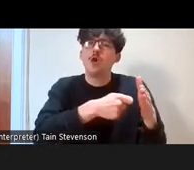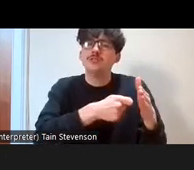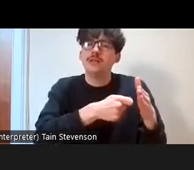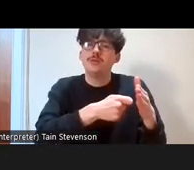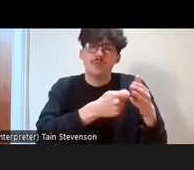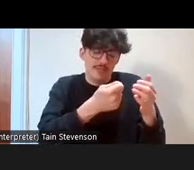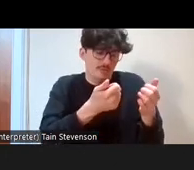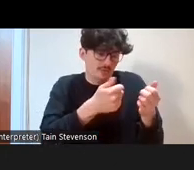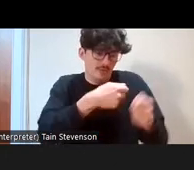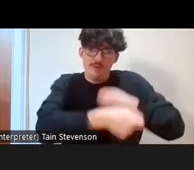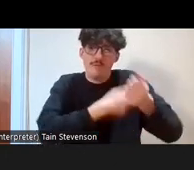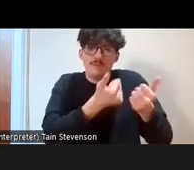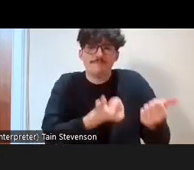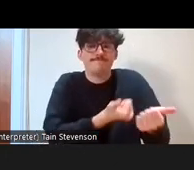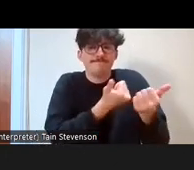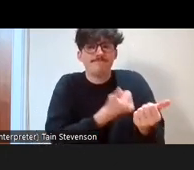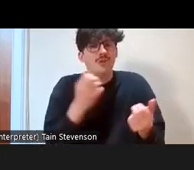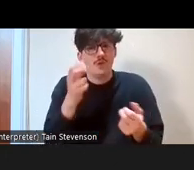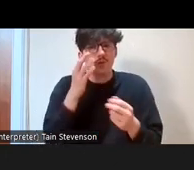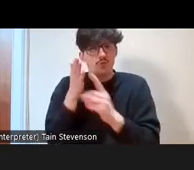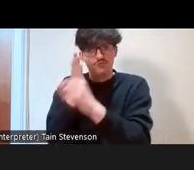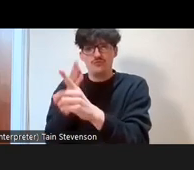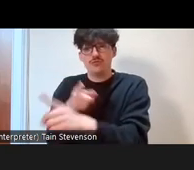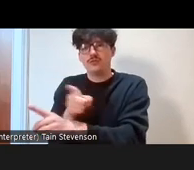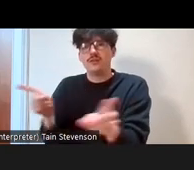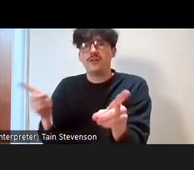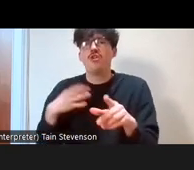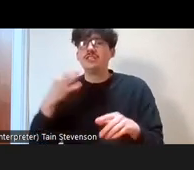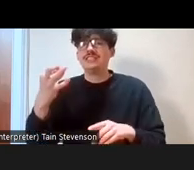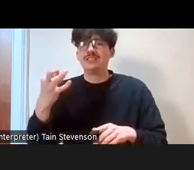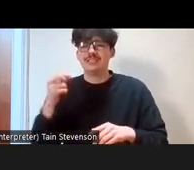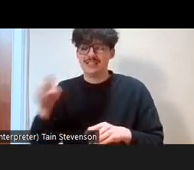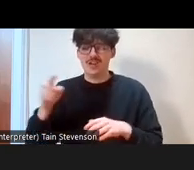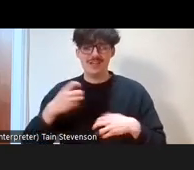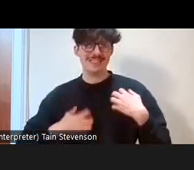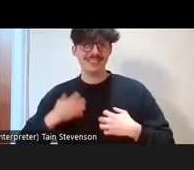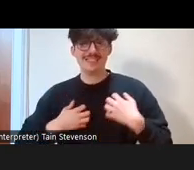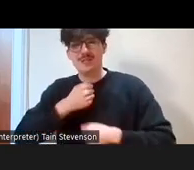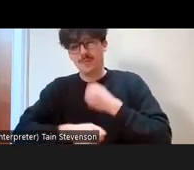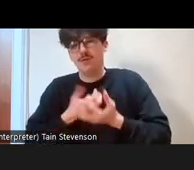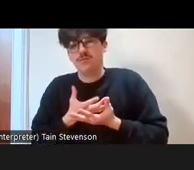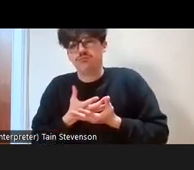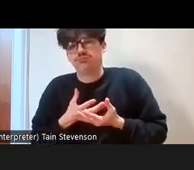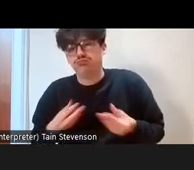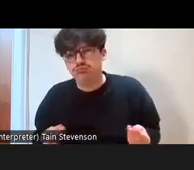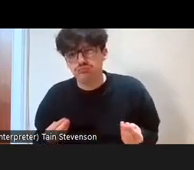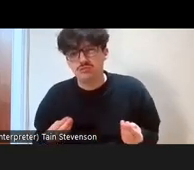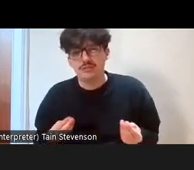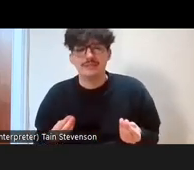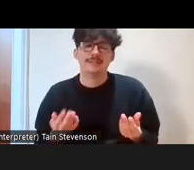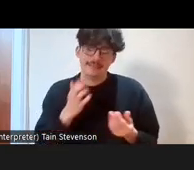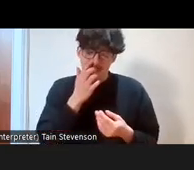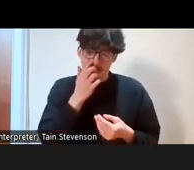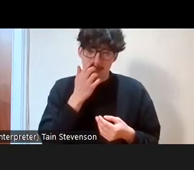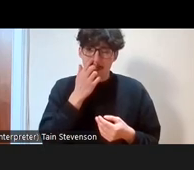were becoming quite prominent amongst volunteers and we're straight into another crisis so that's